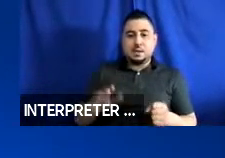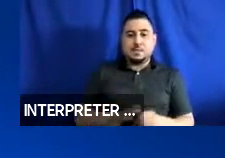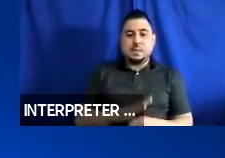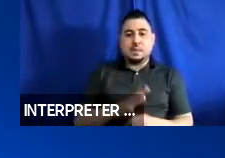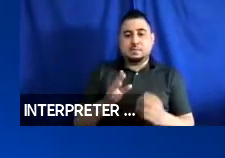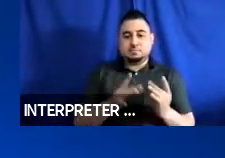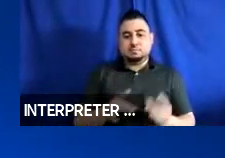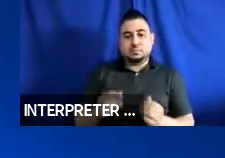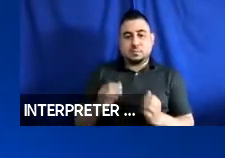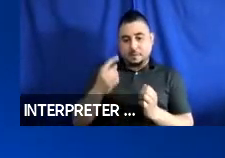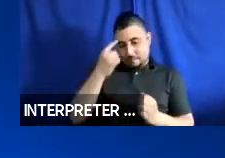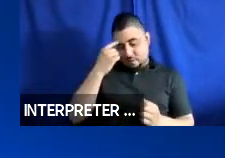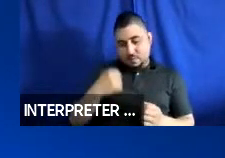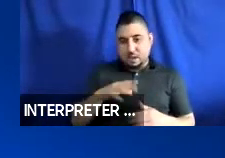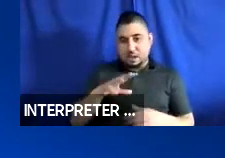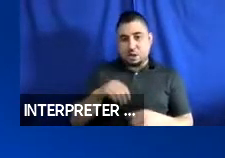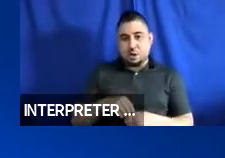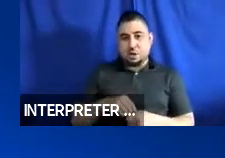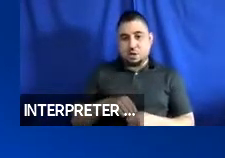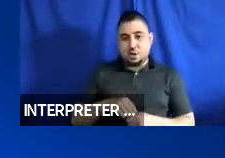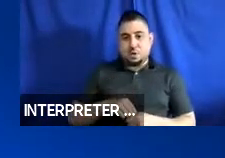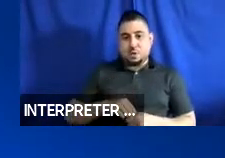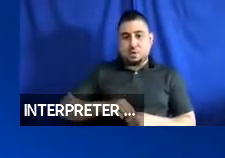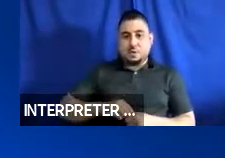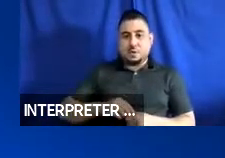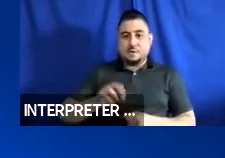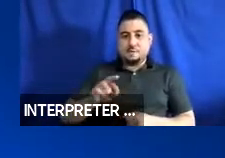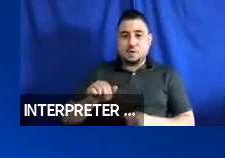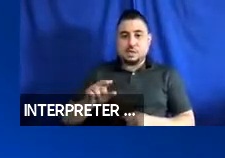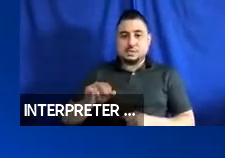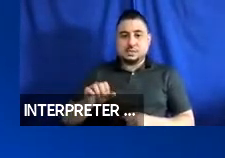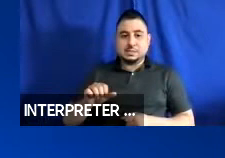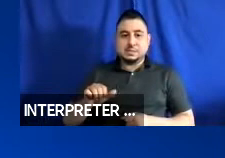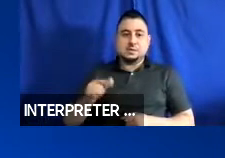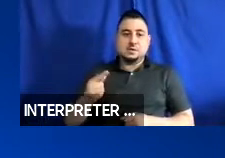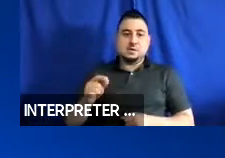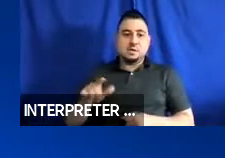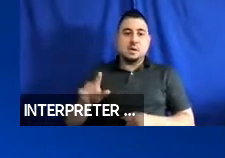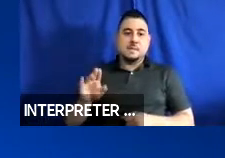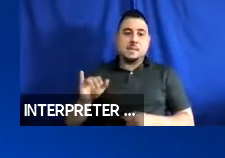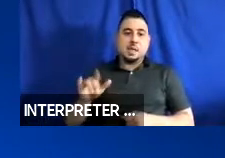for me, including Frances Spiegel, Phil Bratta, and Bill Botten.